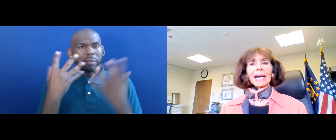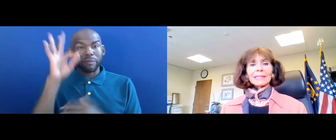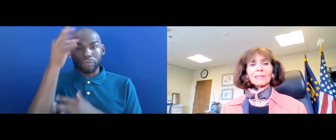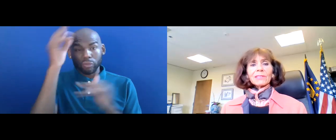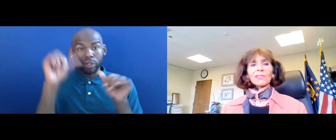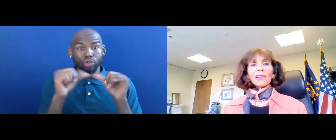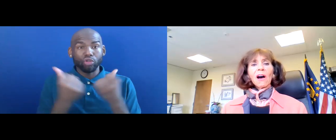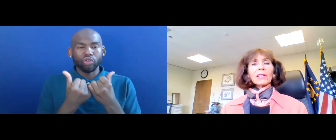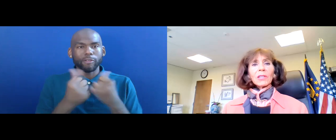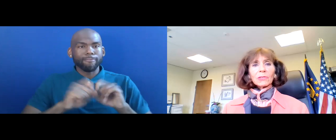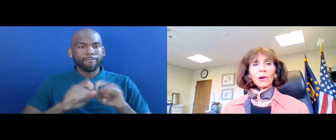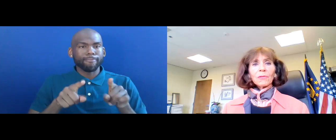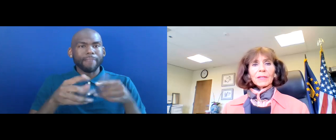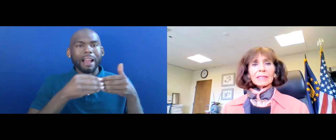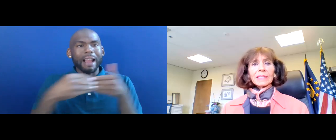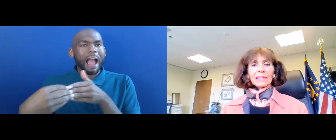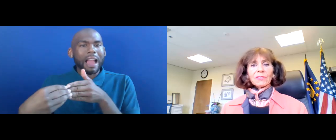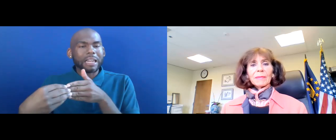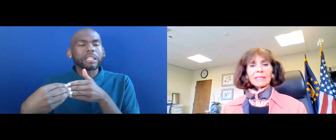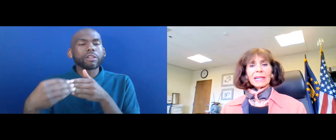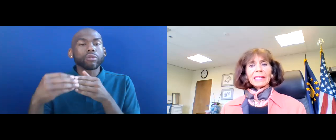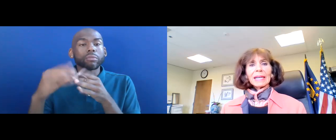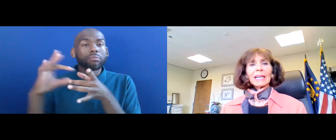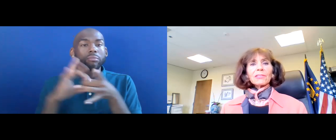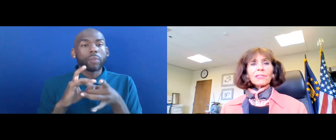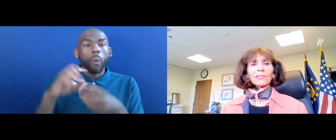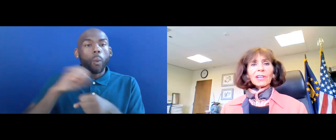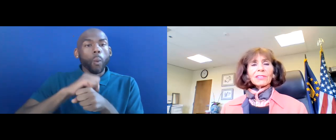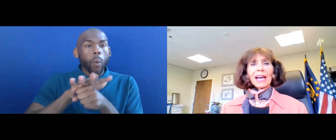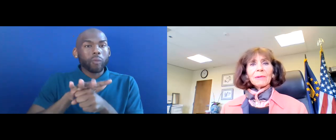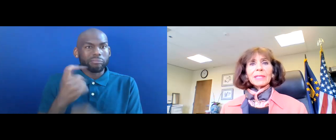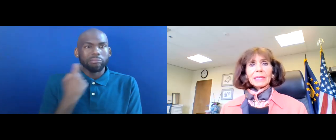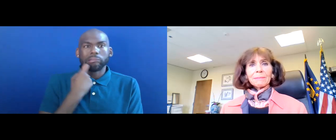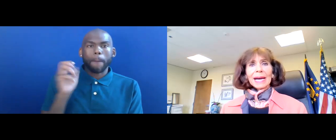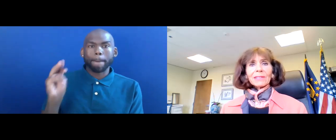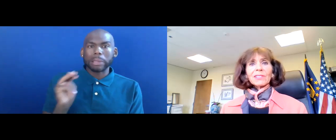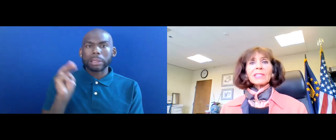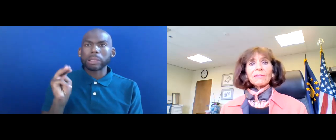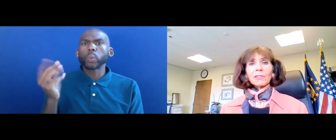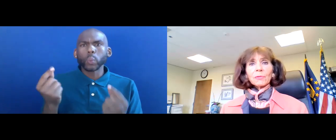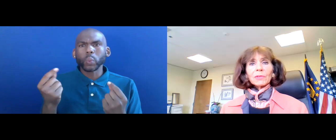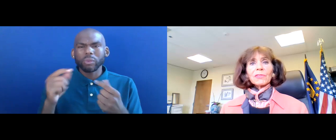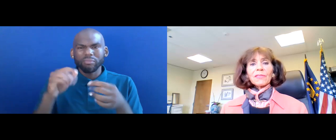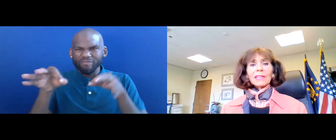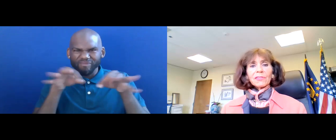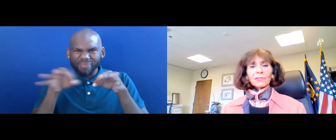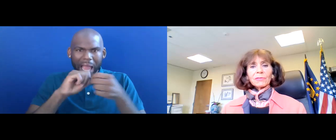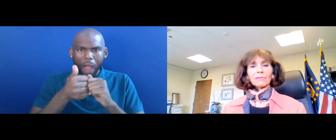GUIDANCE ON LONG COVID TO DISCUSS HOW IT IMPACTS INDIVIDUALS THEY